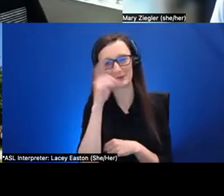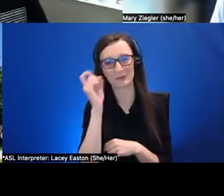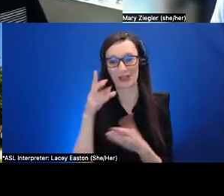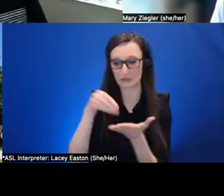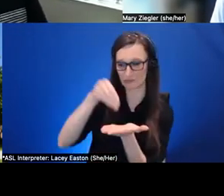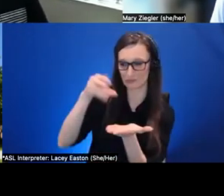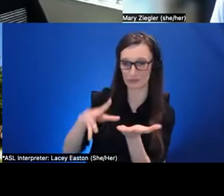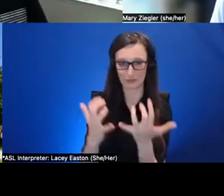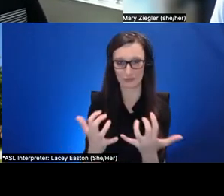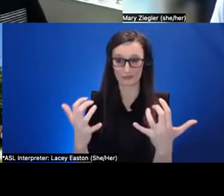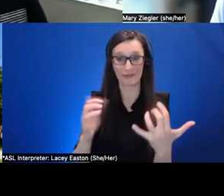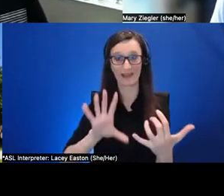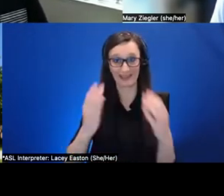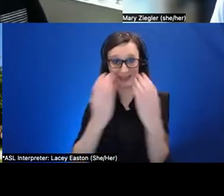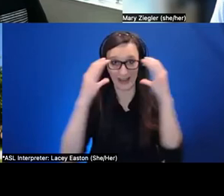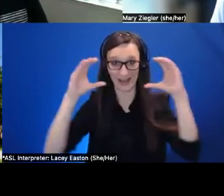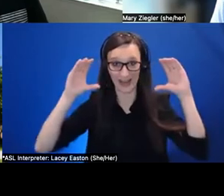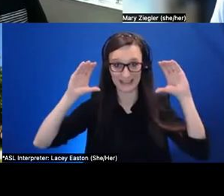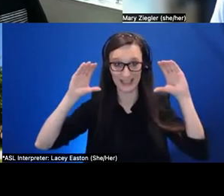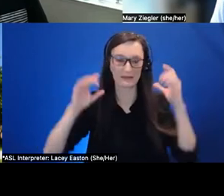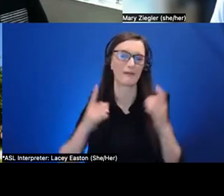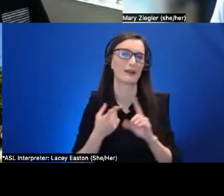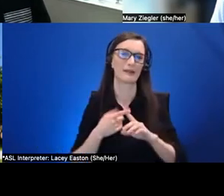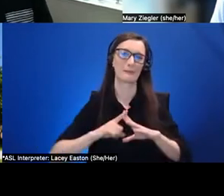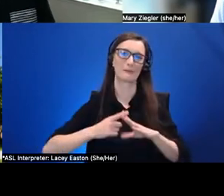had said you know at the onset of the pandemic that was the first time they'd actually felt that